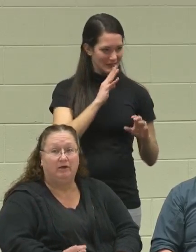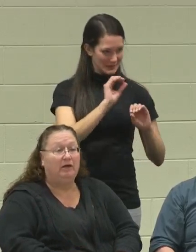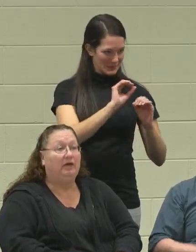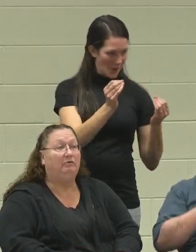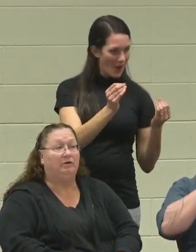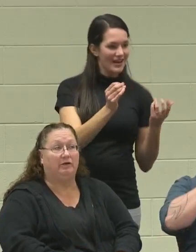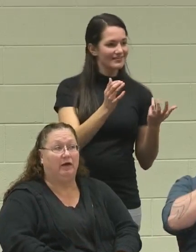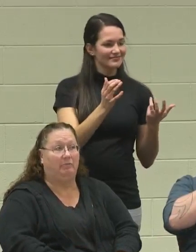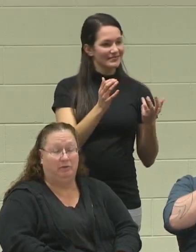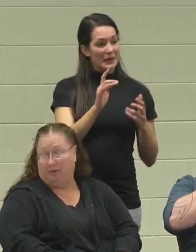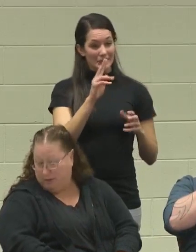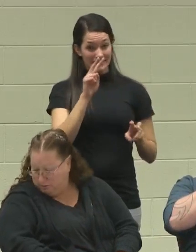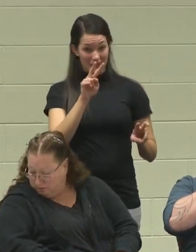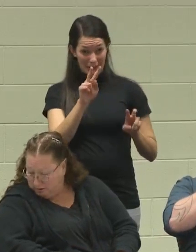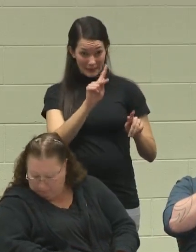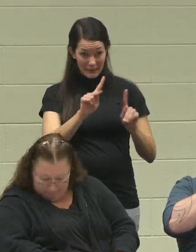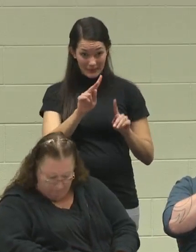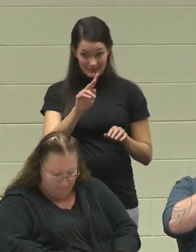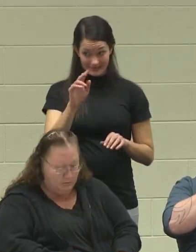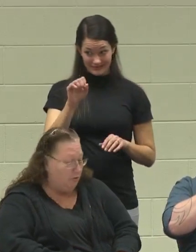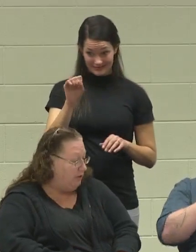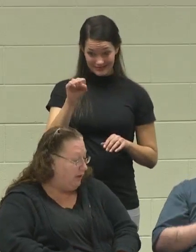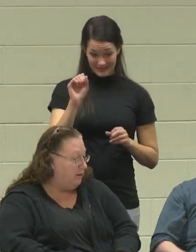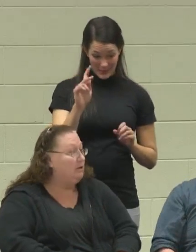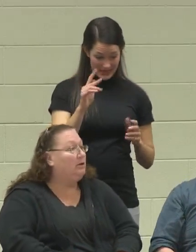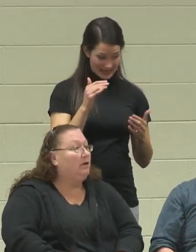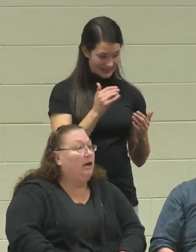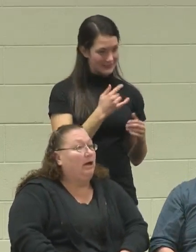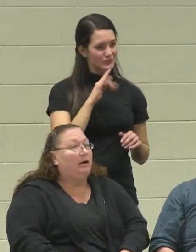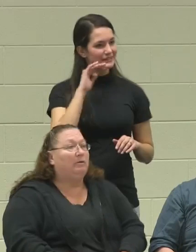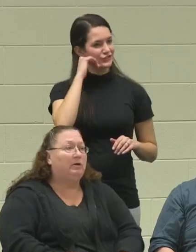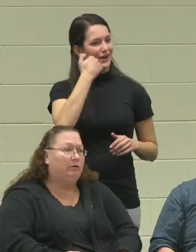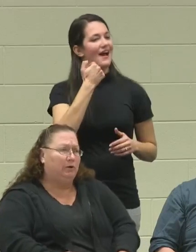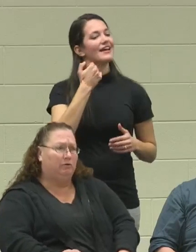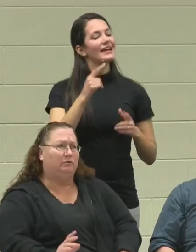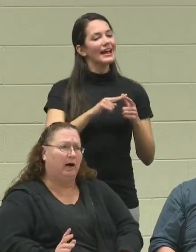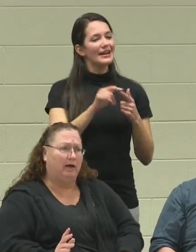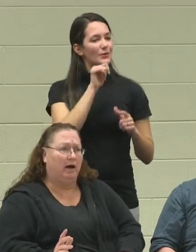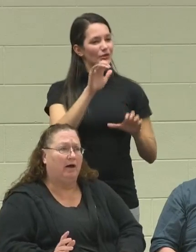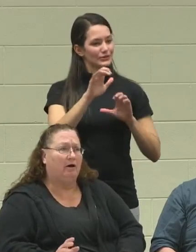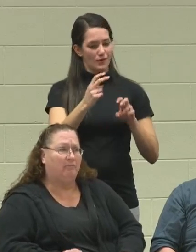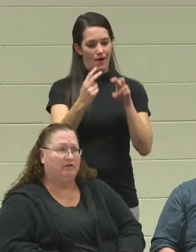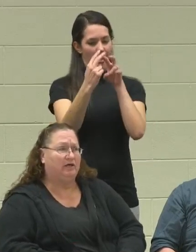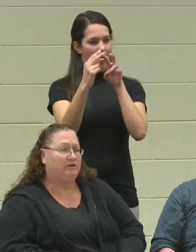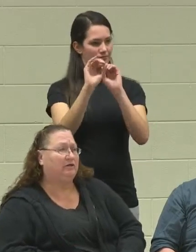He would look at people like, "Yup, um-hum, OK." He wouldn't do eye-to-eye conversation.